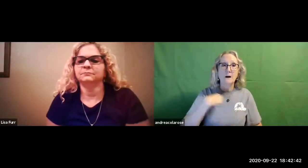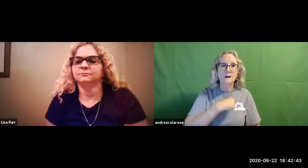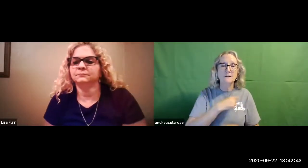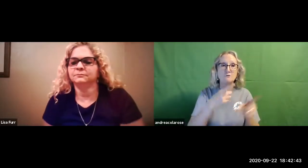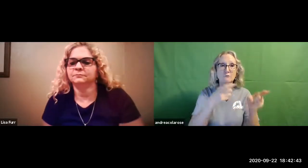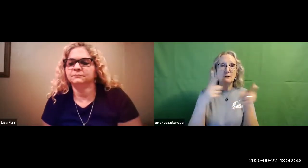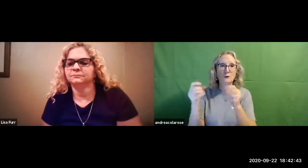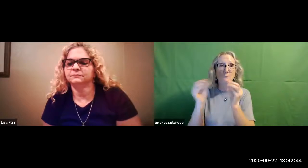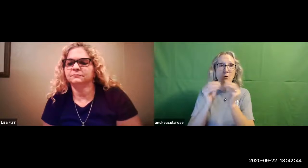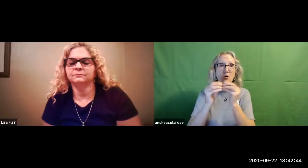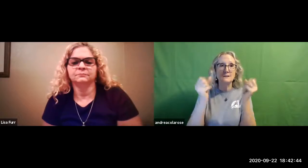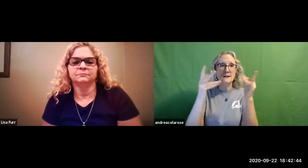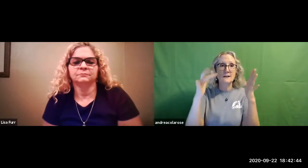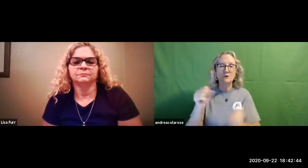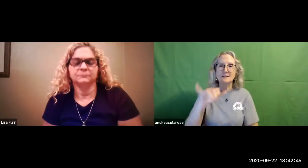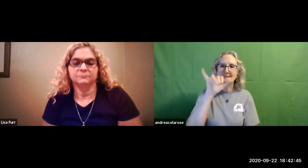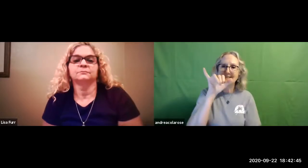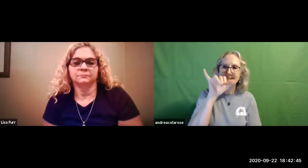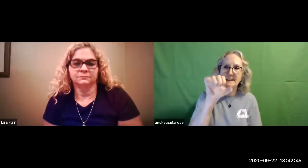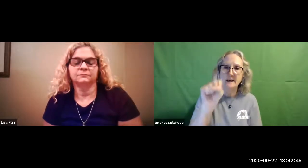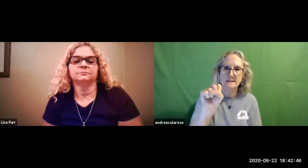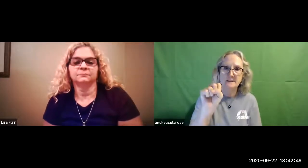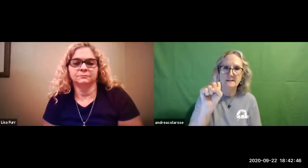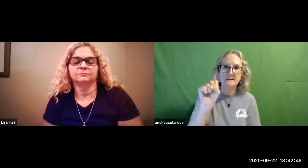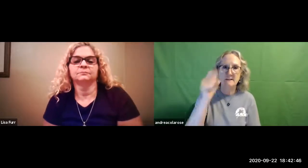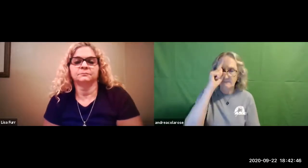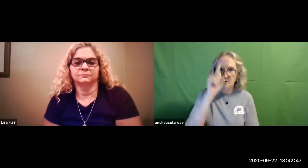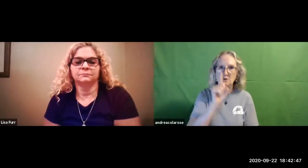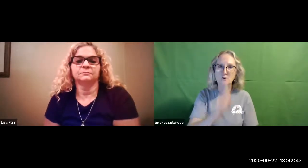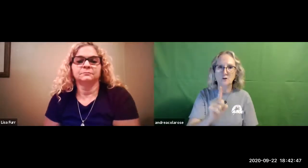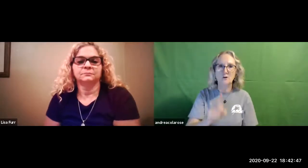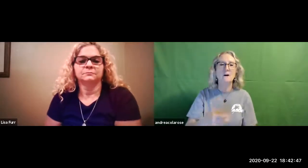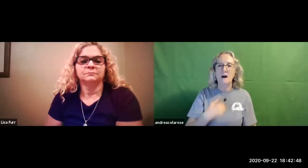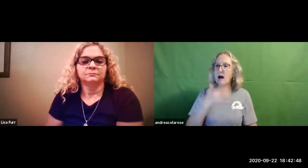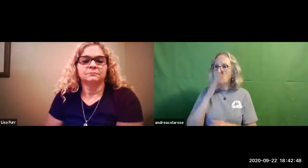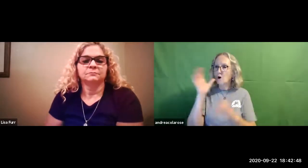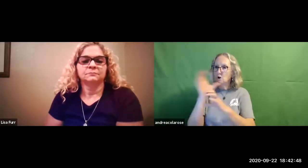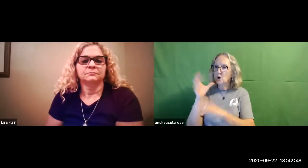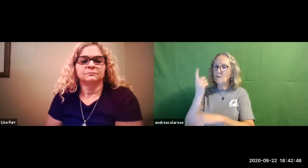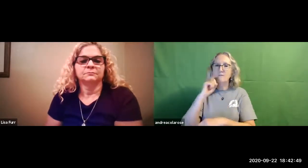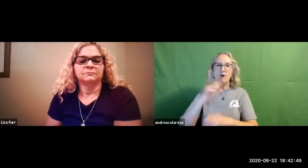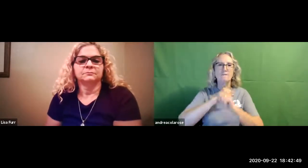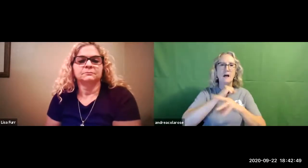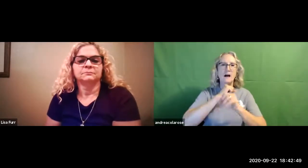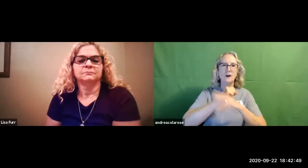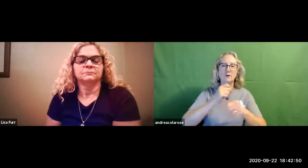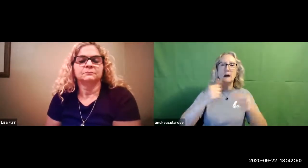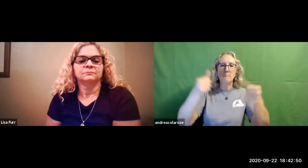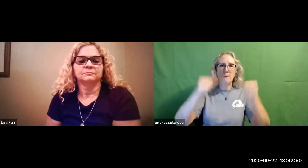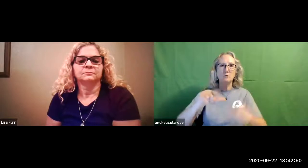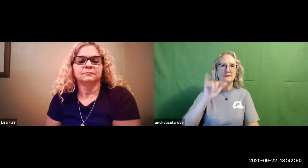yes can you help us recruit more signers that's your question yes for